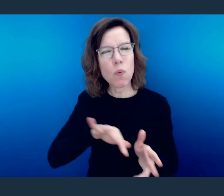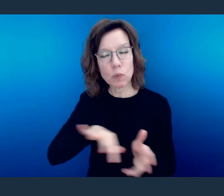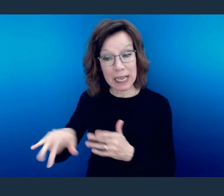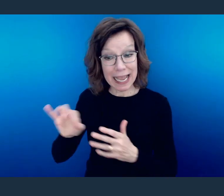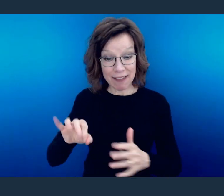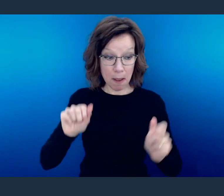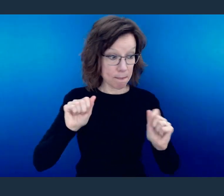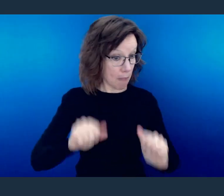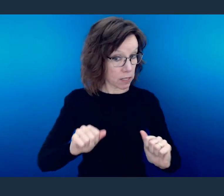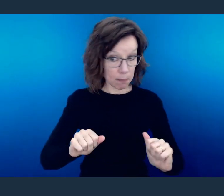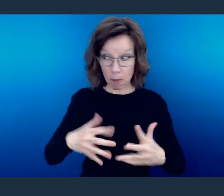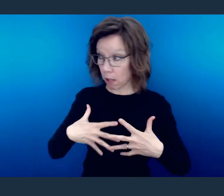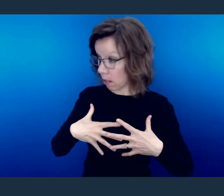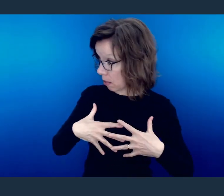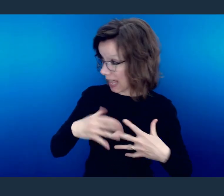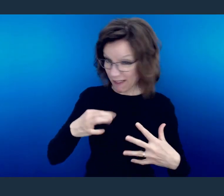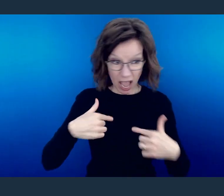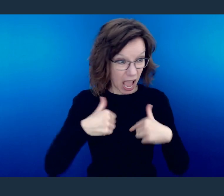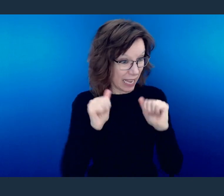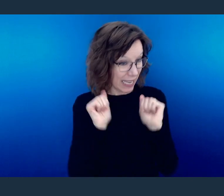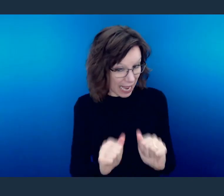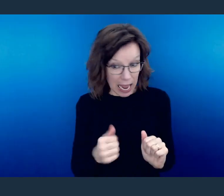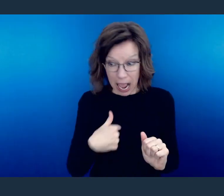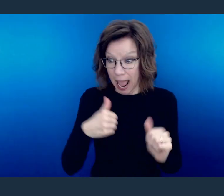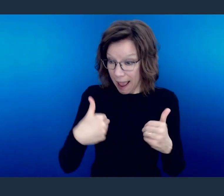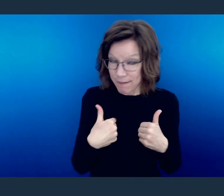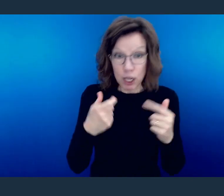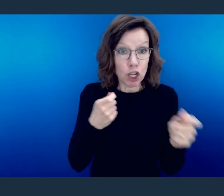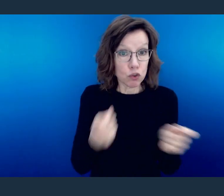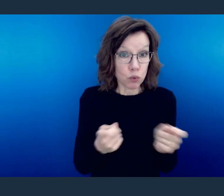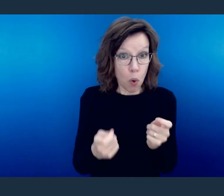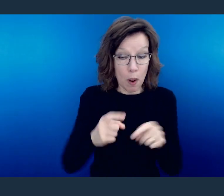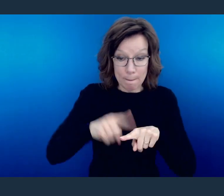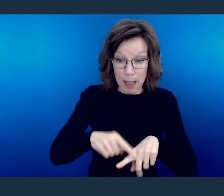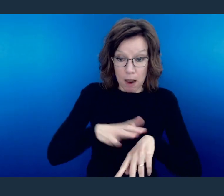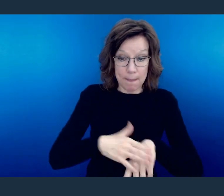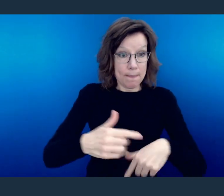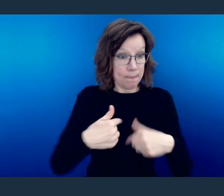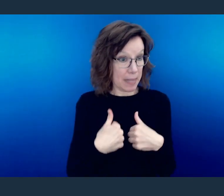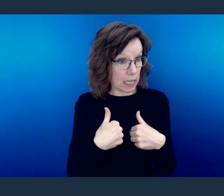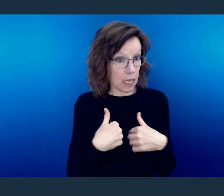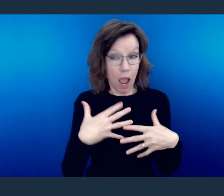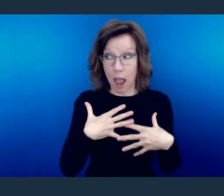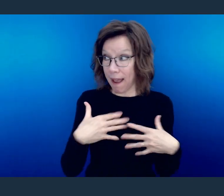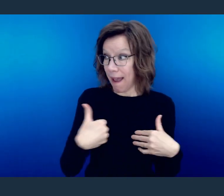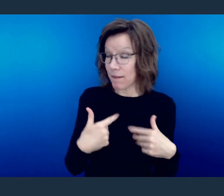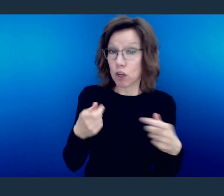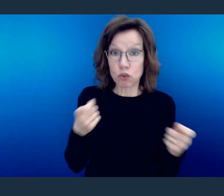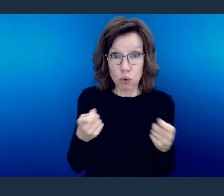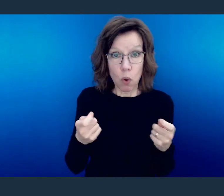But if possible, so far as it depends on you, as long as you are the one in control.